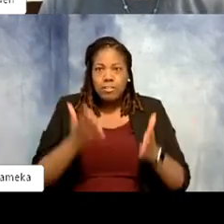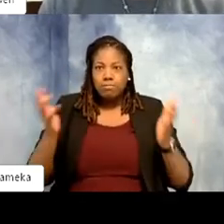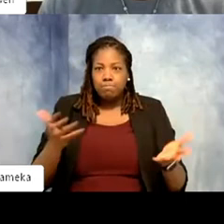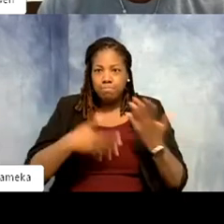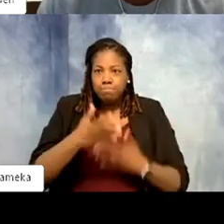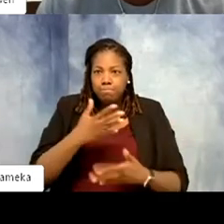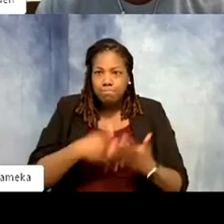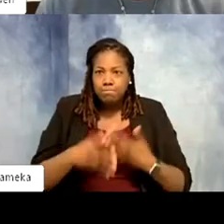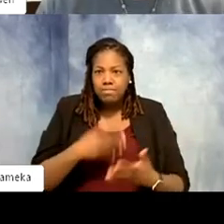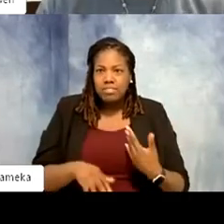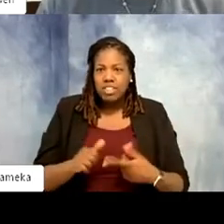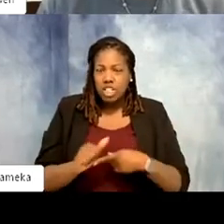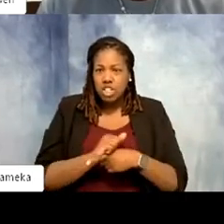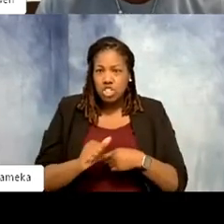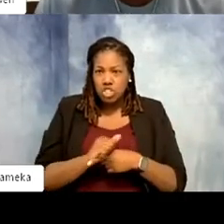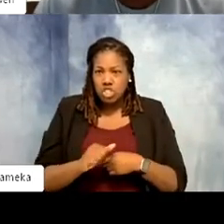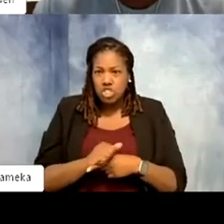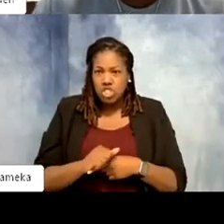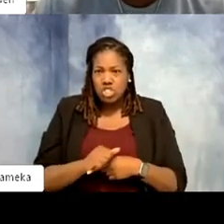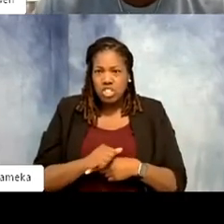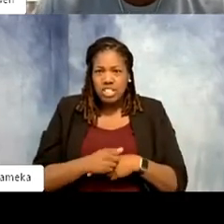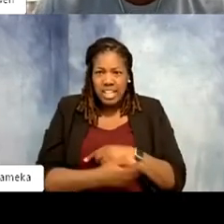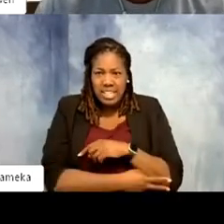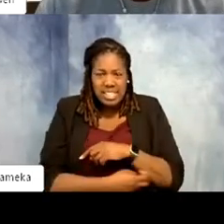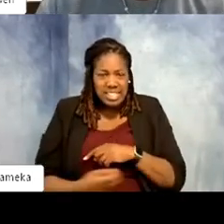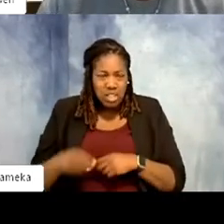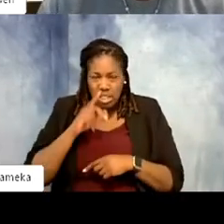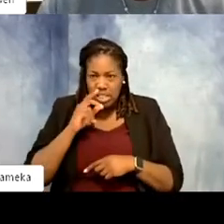trade in general, they smuggle these birds in for people to take parrots without understanding what